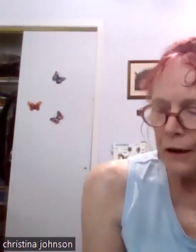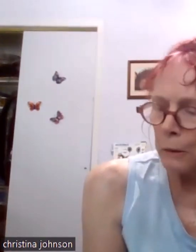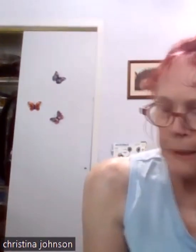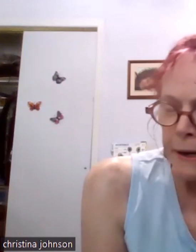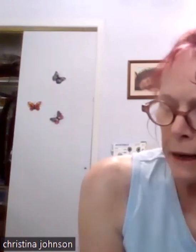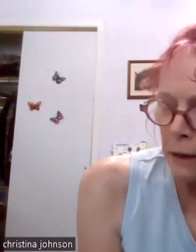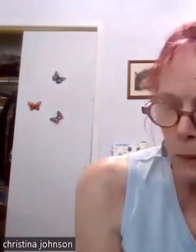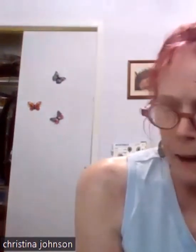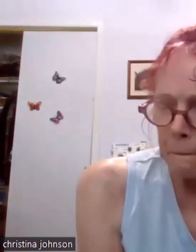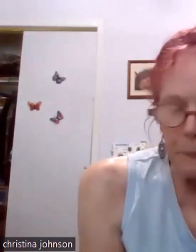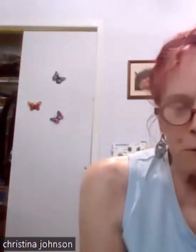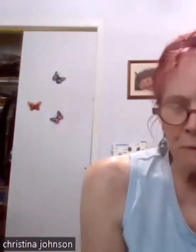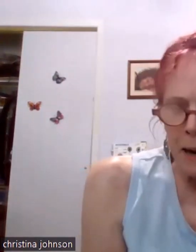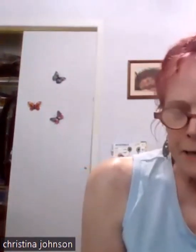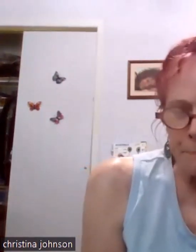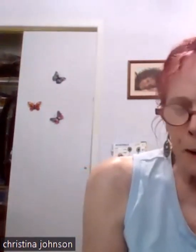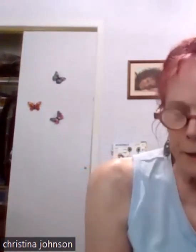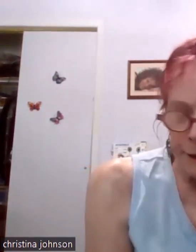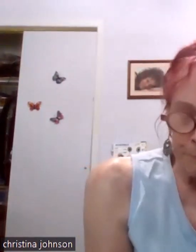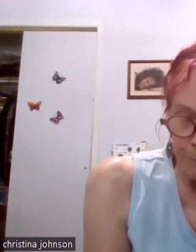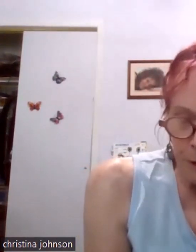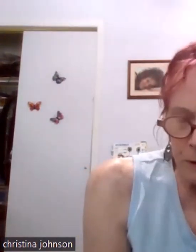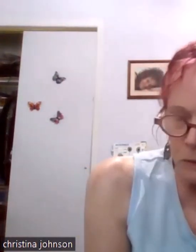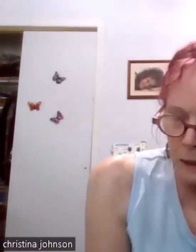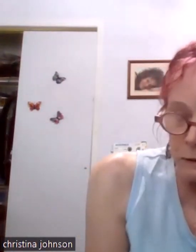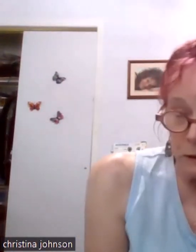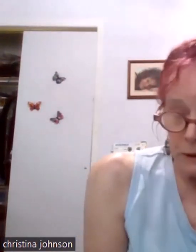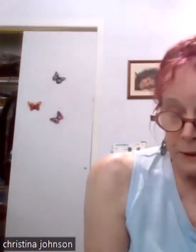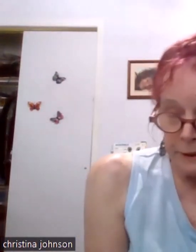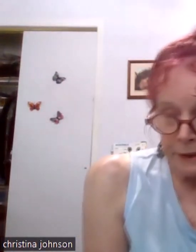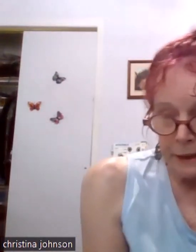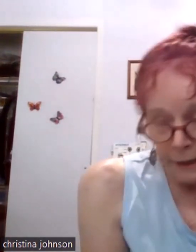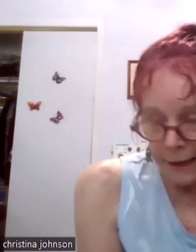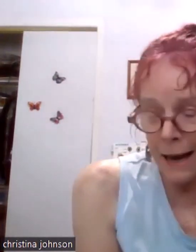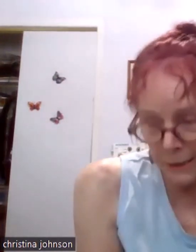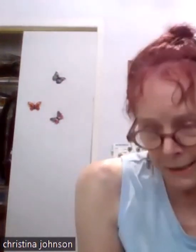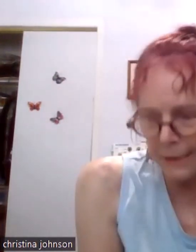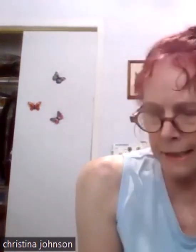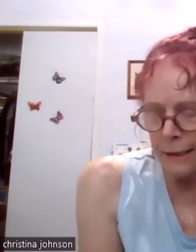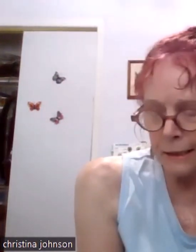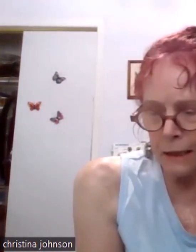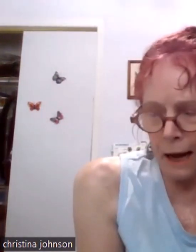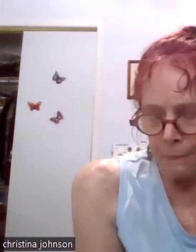there will be a ramp over my dead body. Well, he has deceased